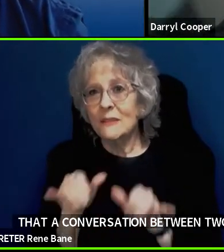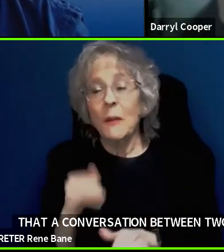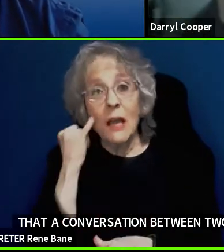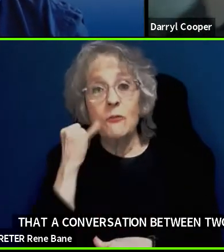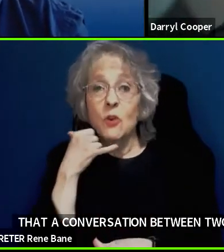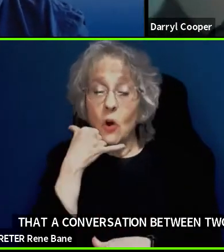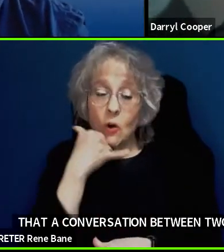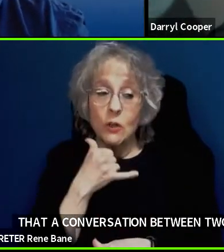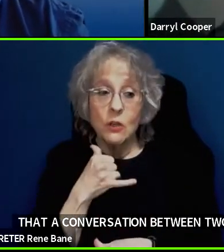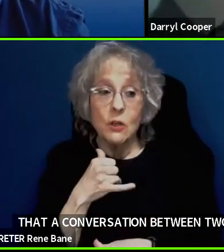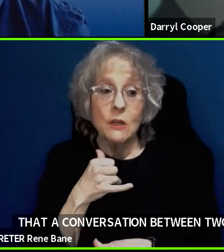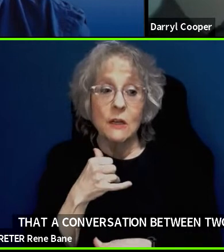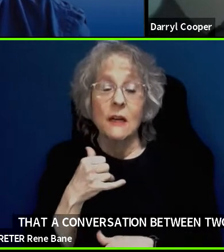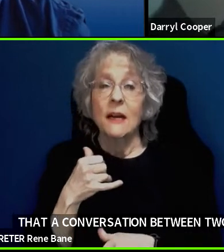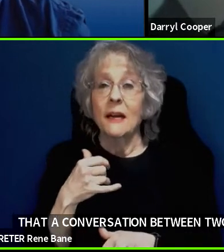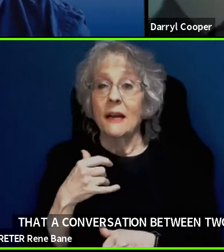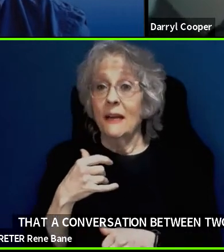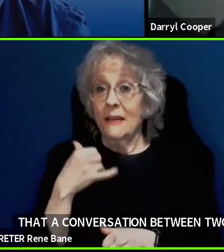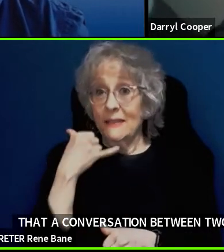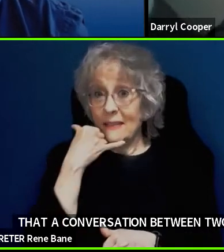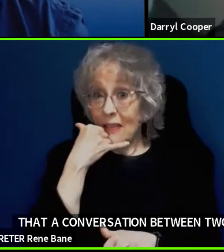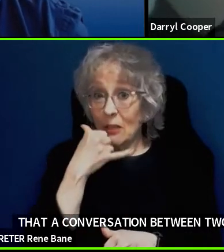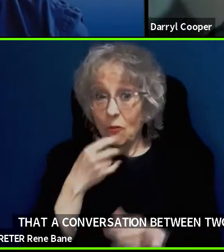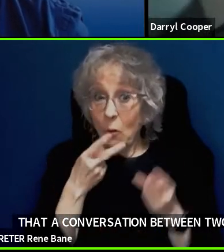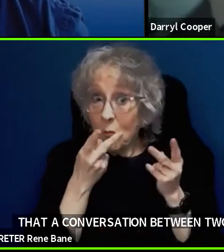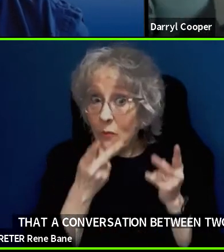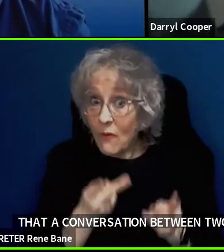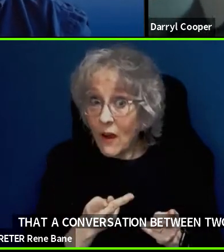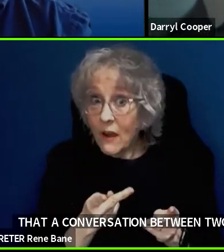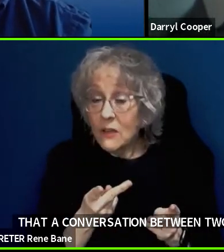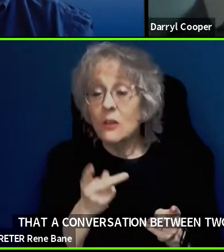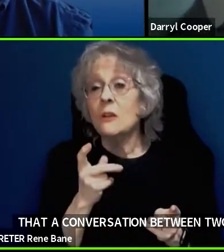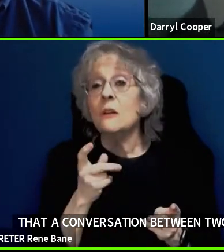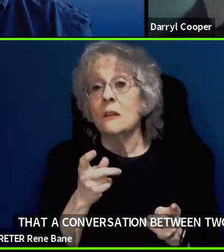and you are going through one of those. That has to be accessible. So I wanted to point that out.